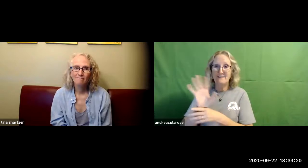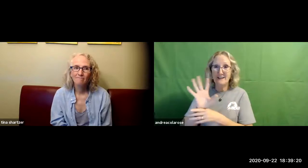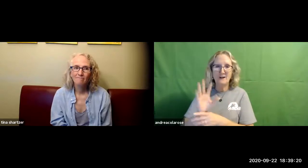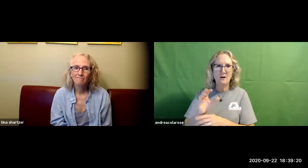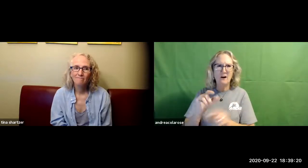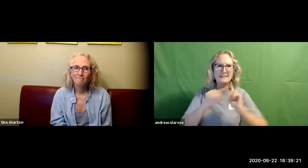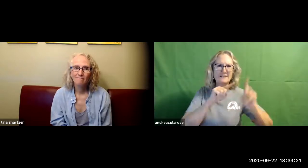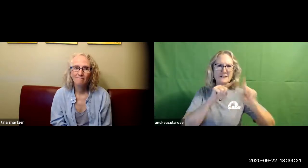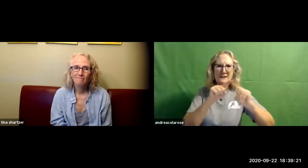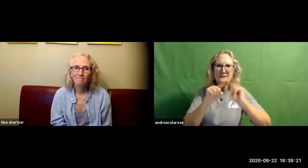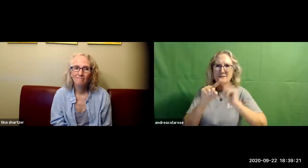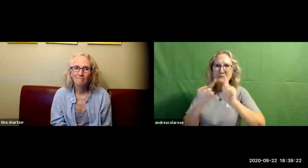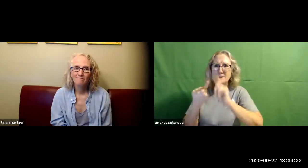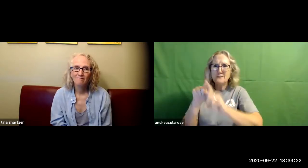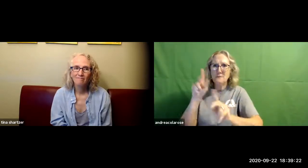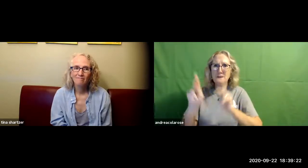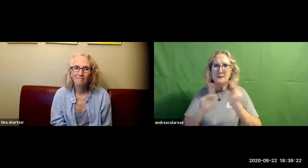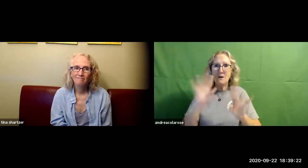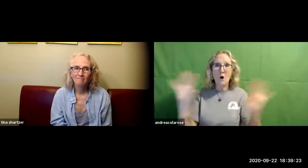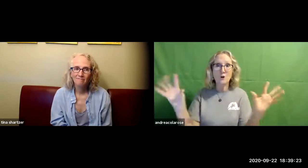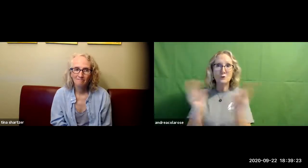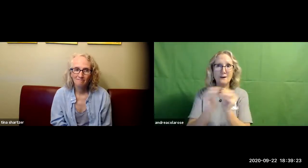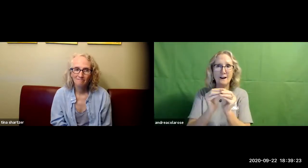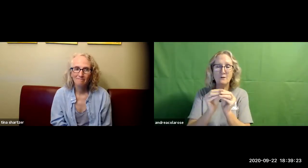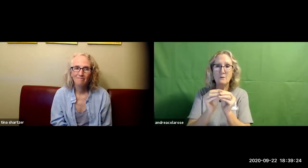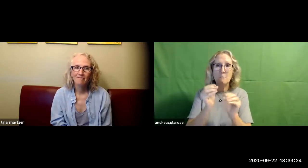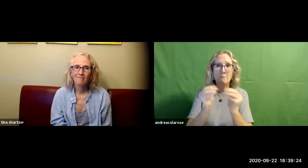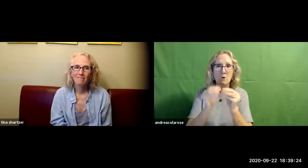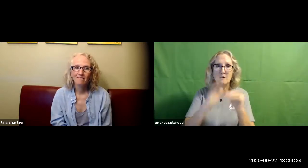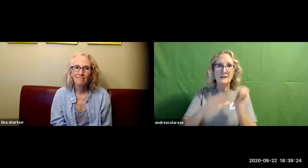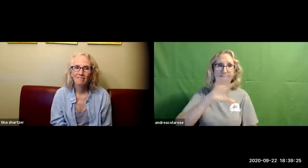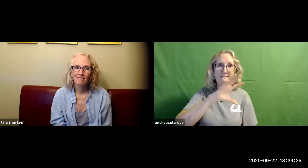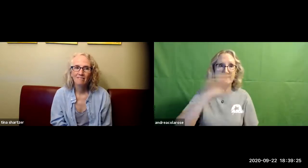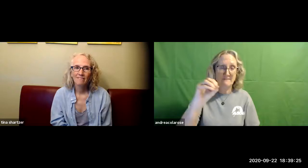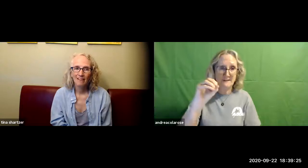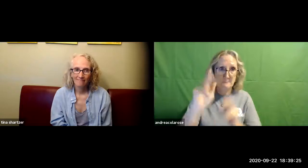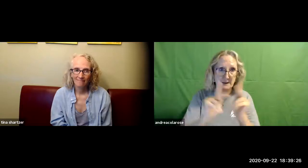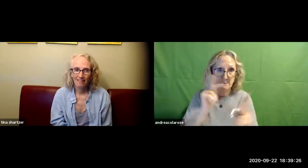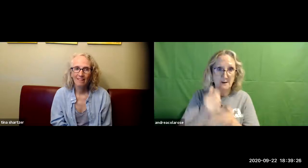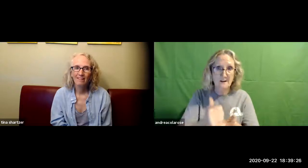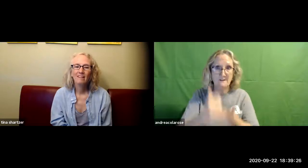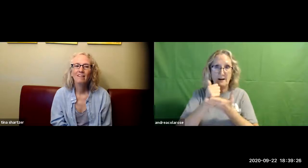project as you saw in the video we have a lot of